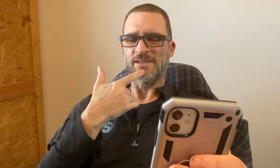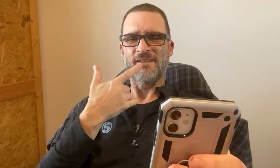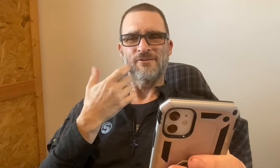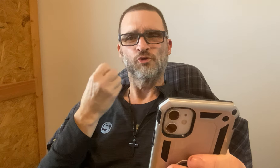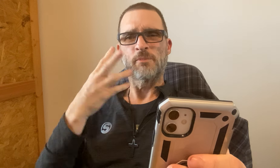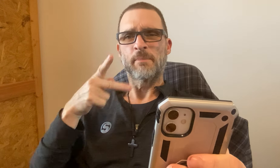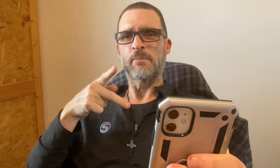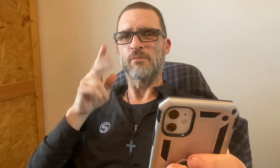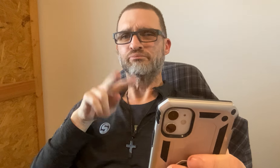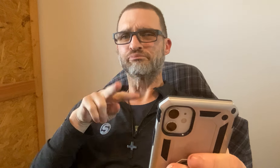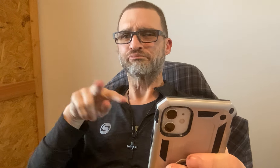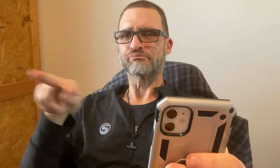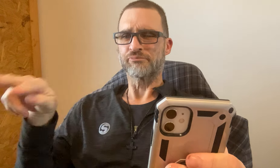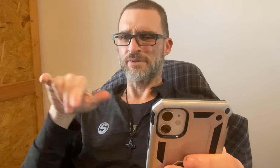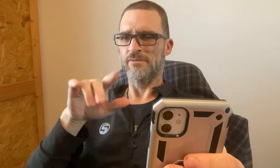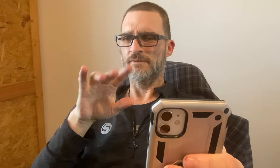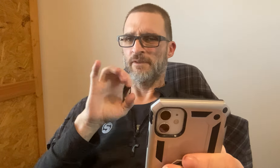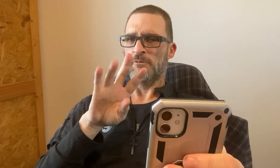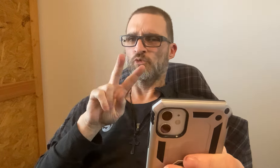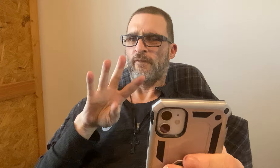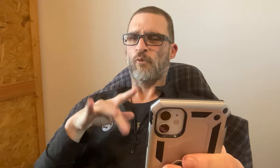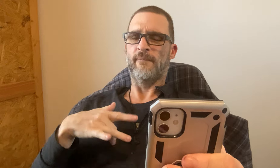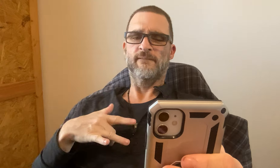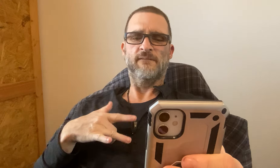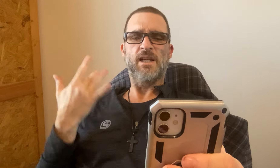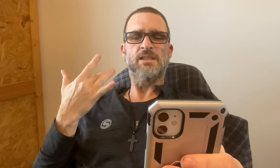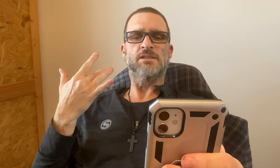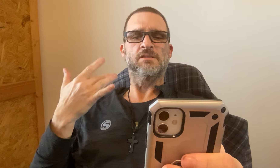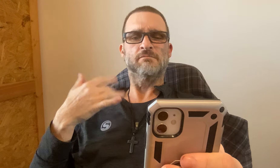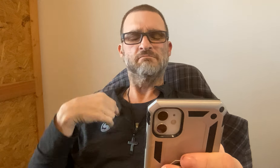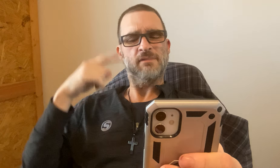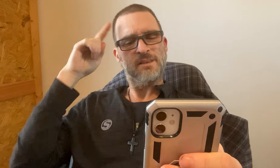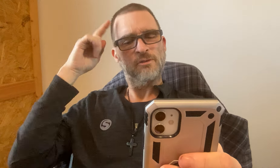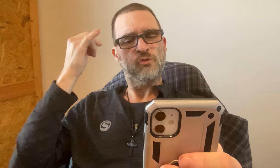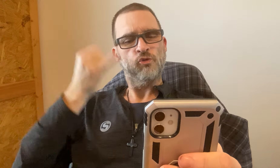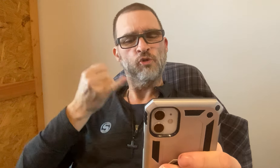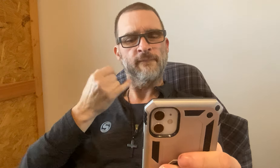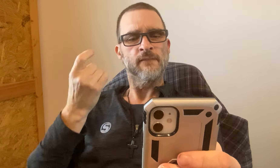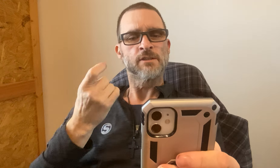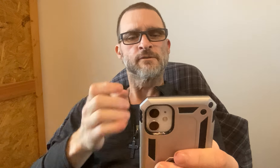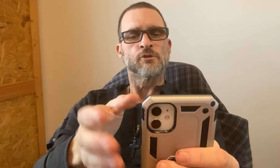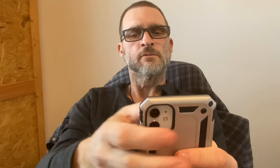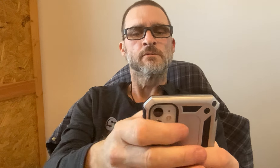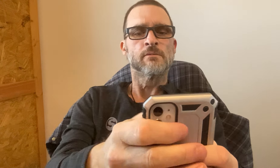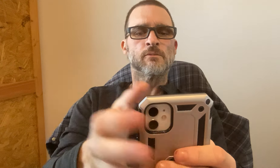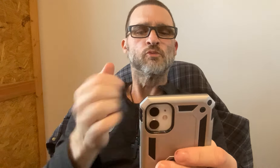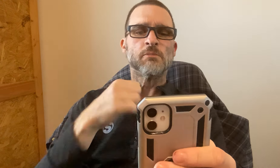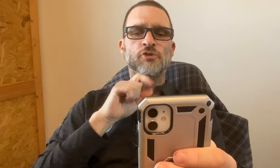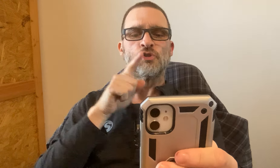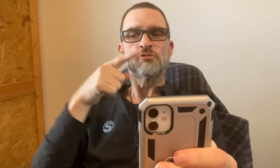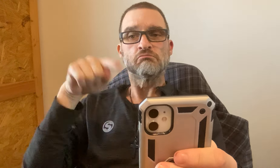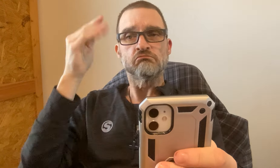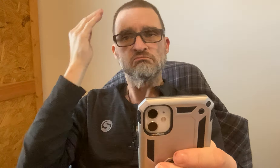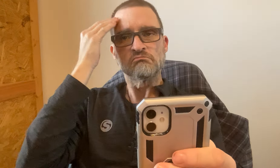What's up with the State park saying there's too many people applying for shelters on February 24th. Sounds like there's some event happening there. I think it might be an art festival. I just want to make